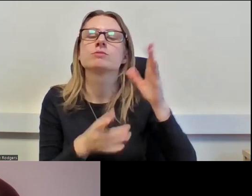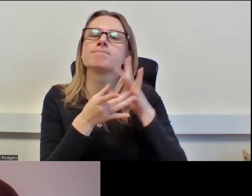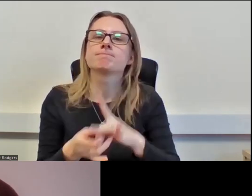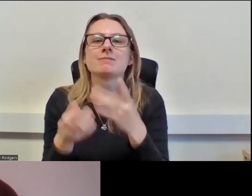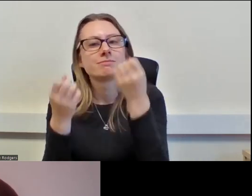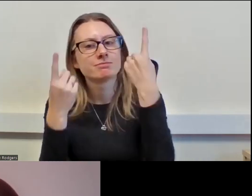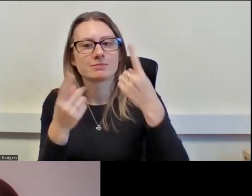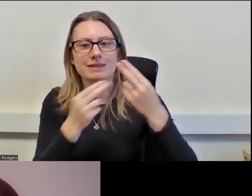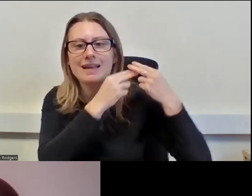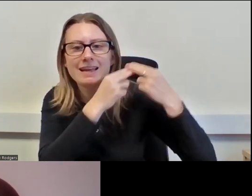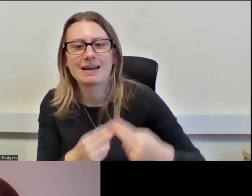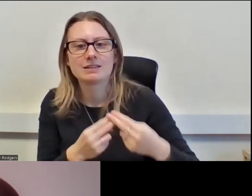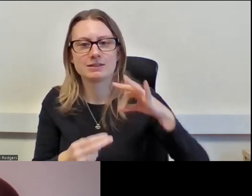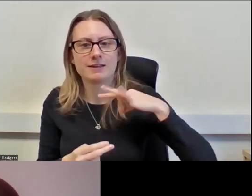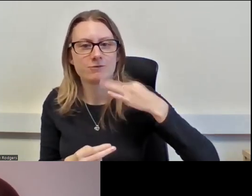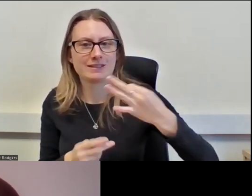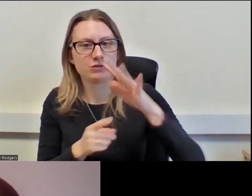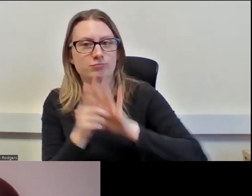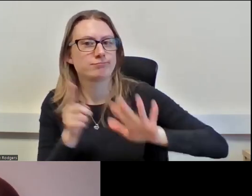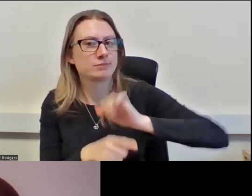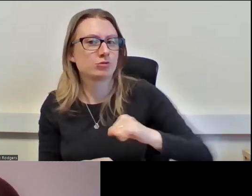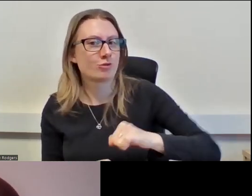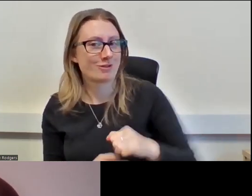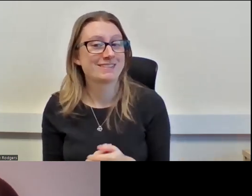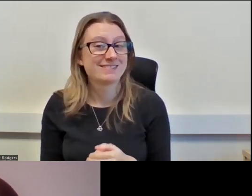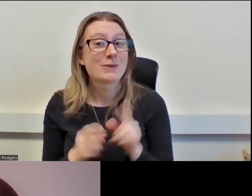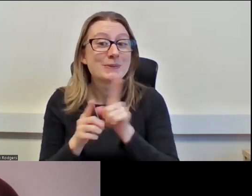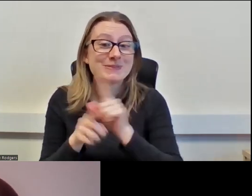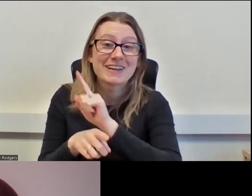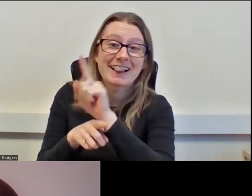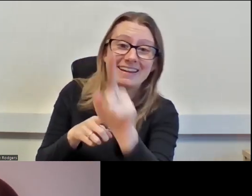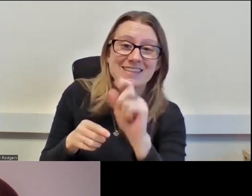in Scotland. Debbie's going to be one of our panel members later on today so please